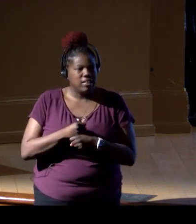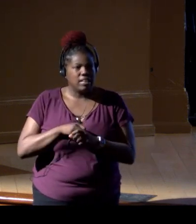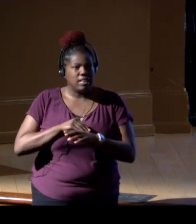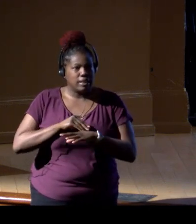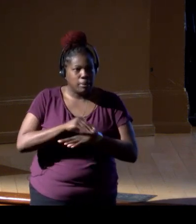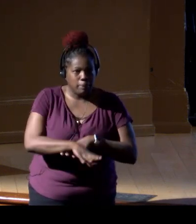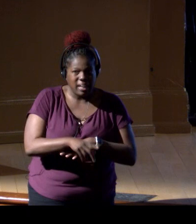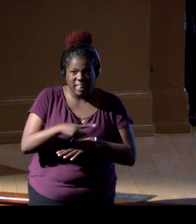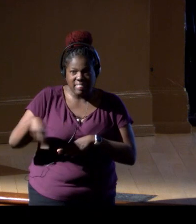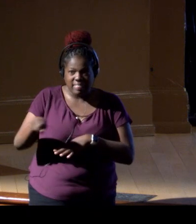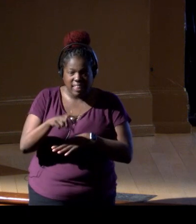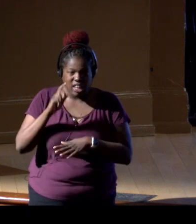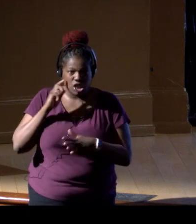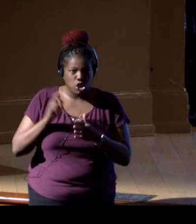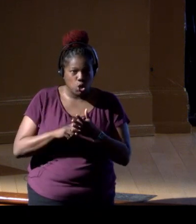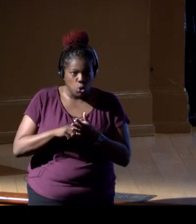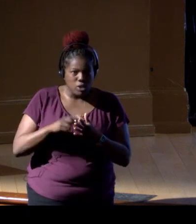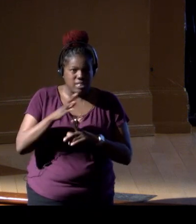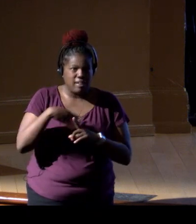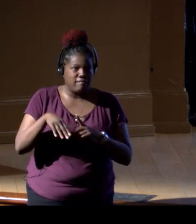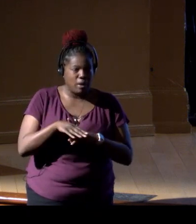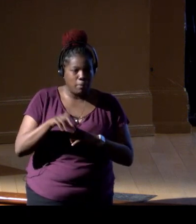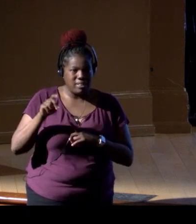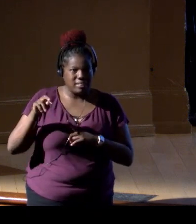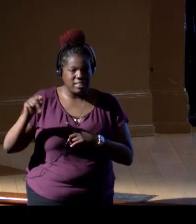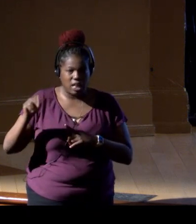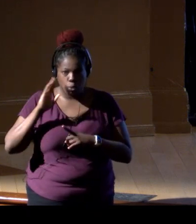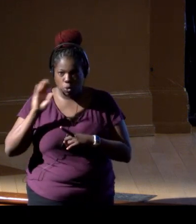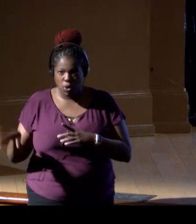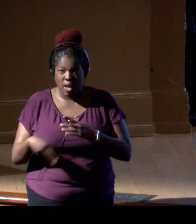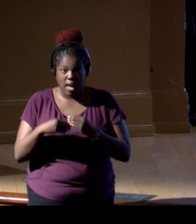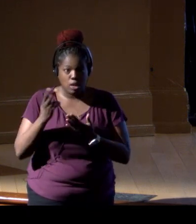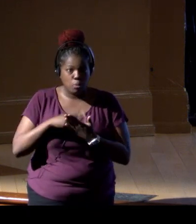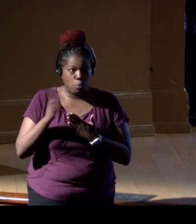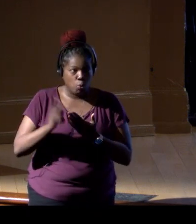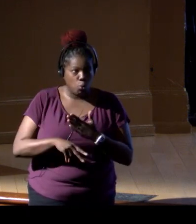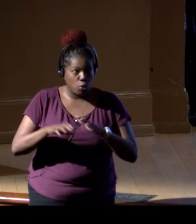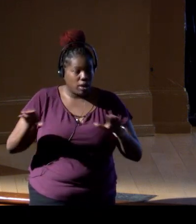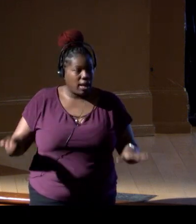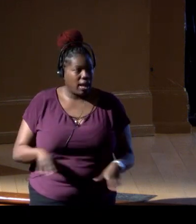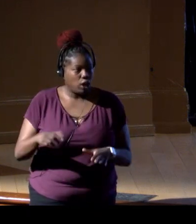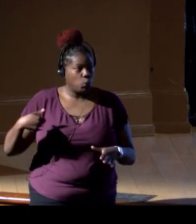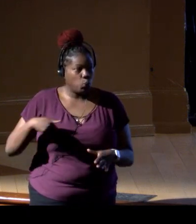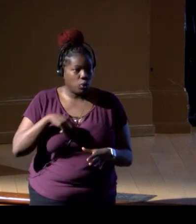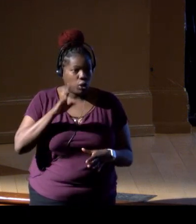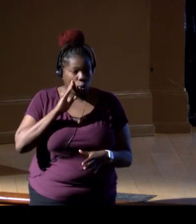that they see that environmental DNA will bring to their programs and actions, and we're gonna run that through, and then at the end,